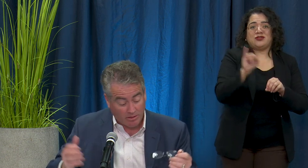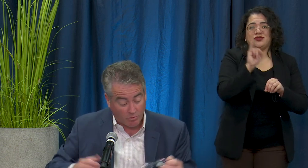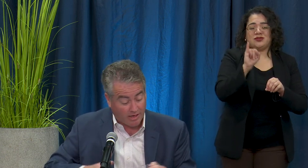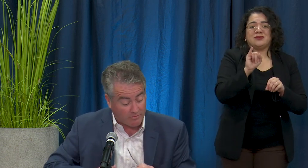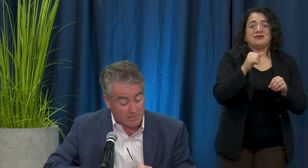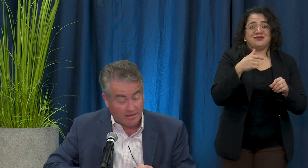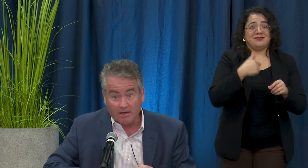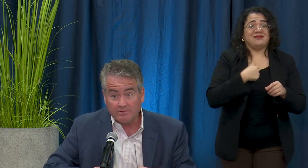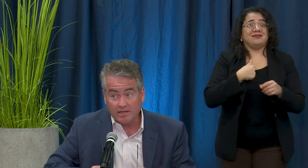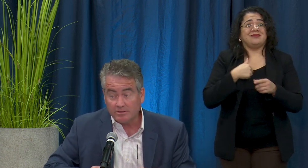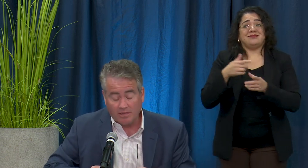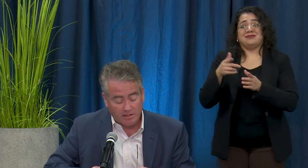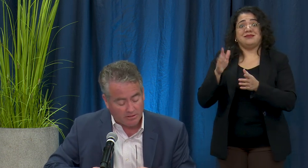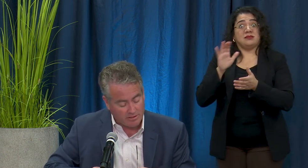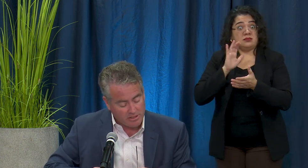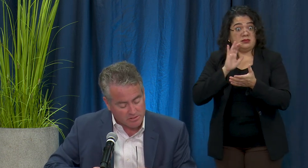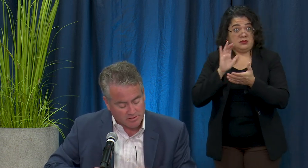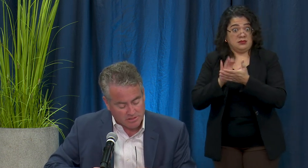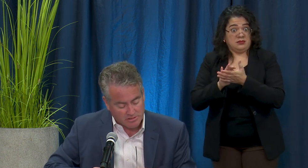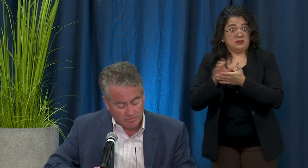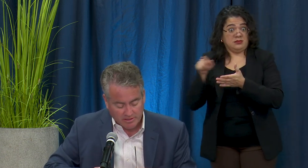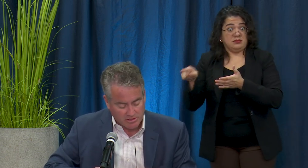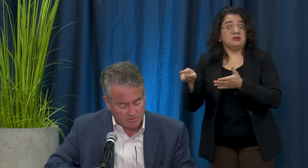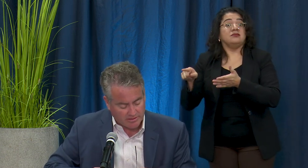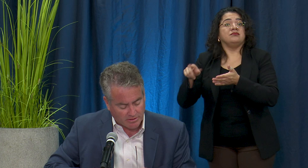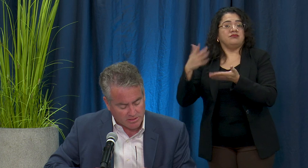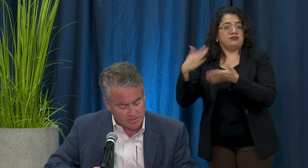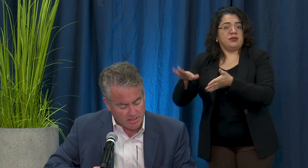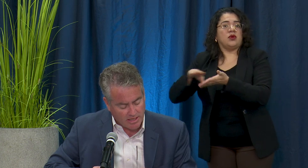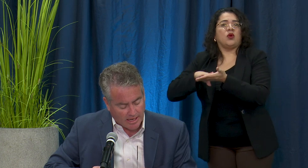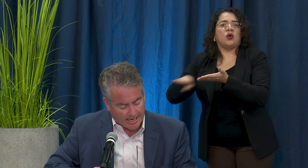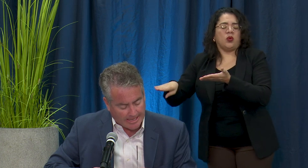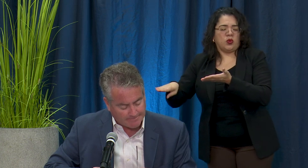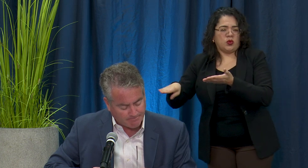my own wife was laid off not too long ago so this is a real issue. We know